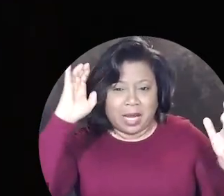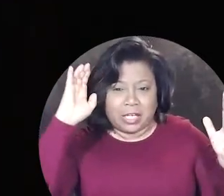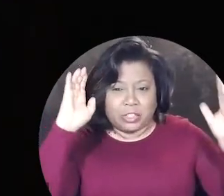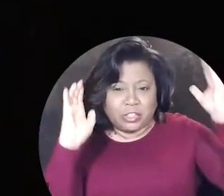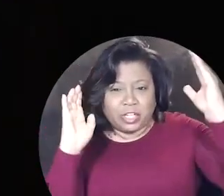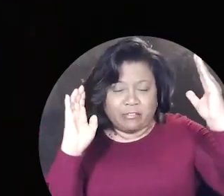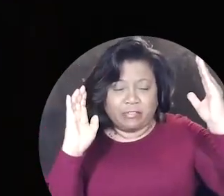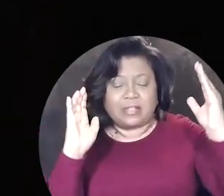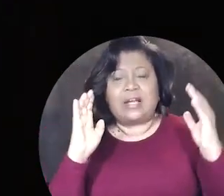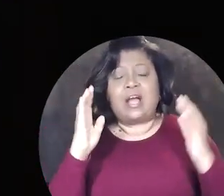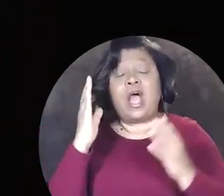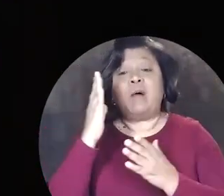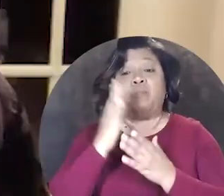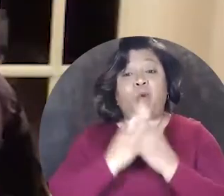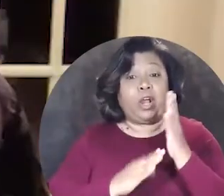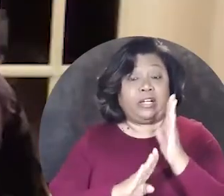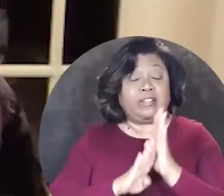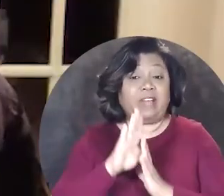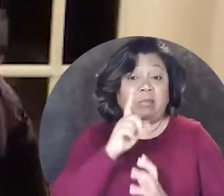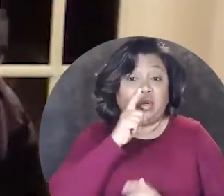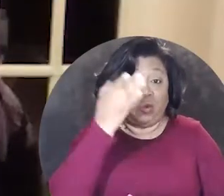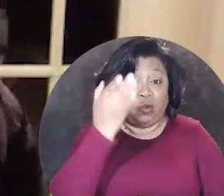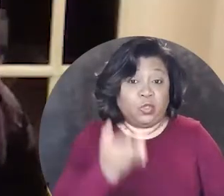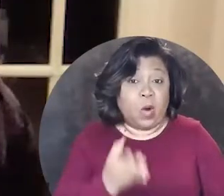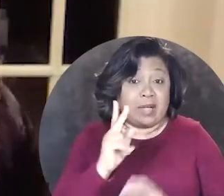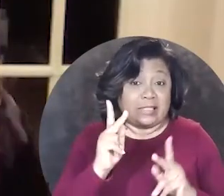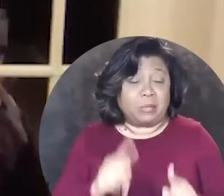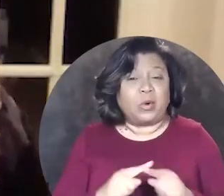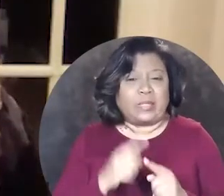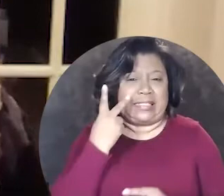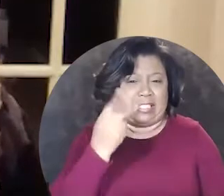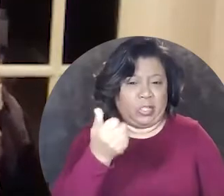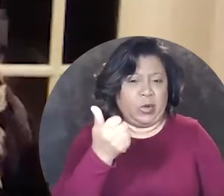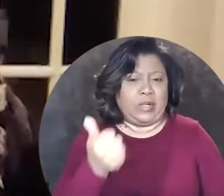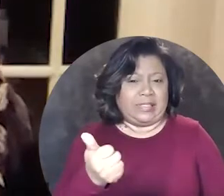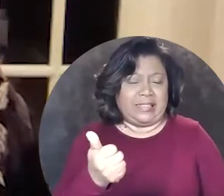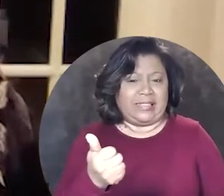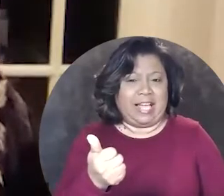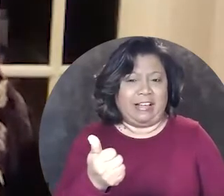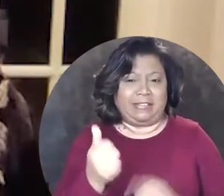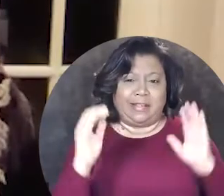part of developing who you are as a person is to see yourself